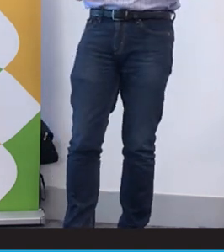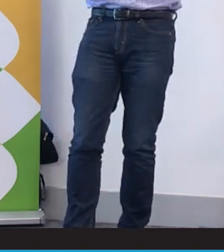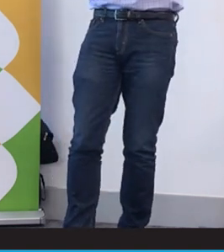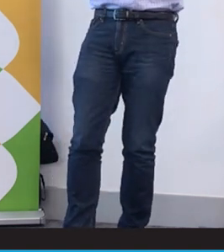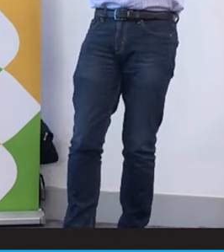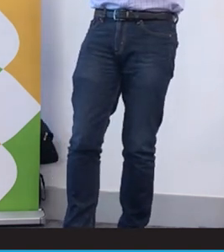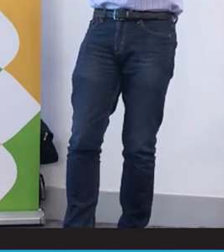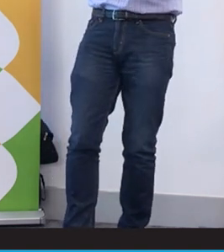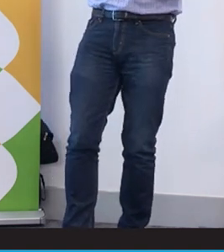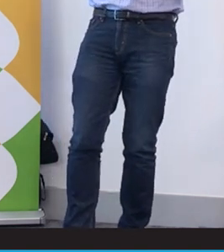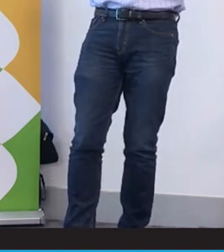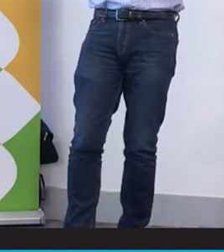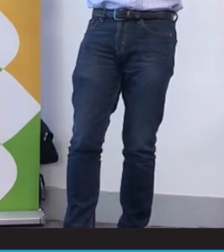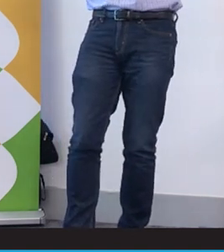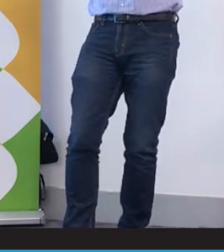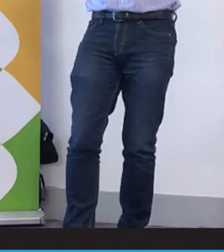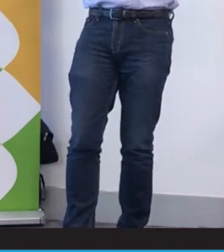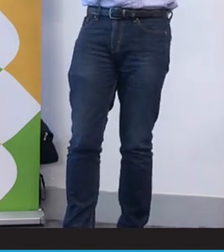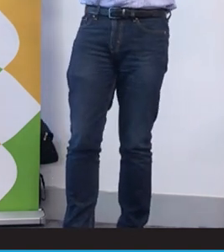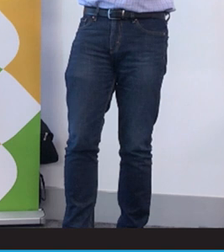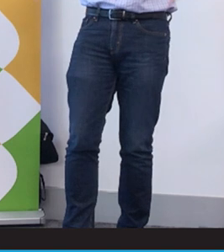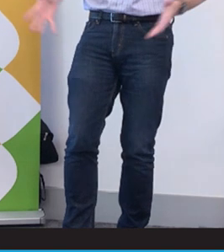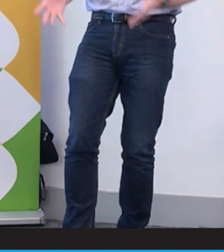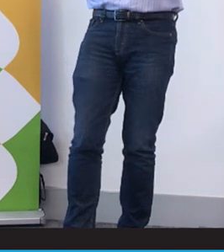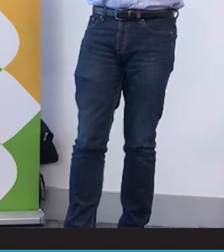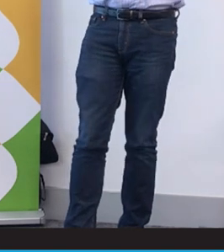But why not give them everything at the beginning? Visual communication,